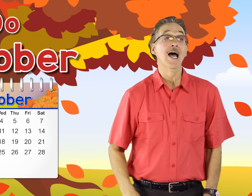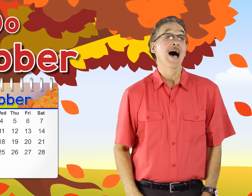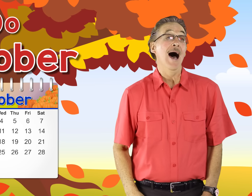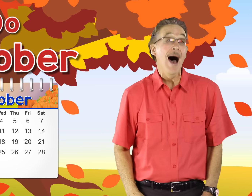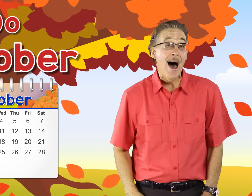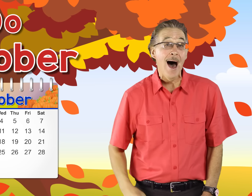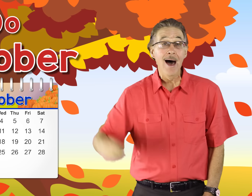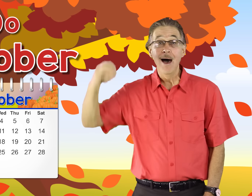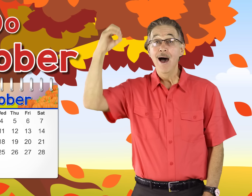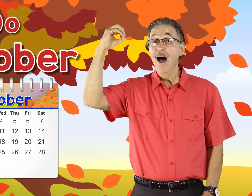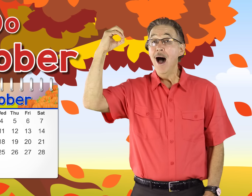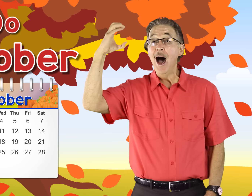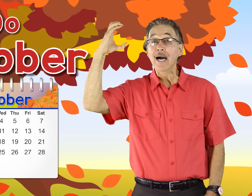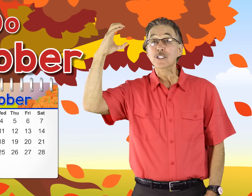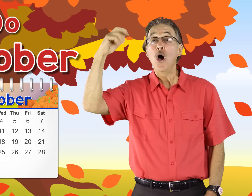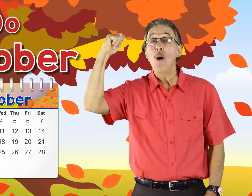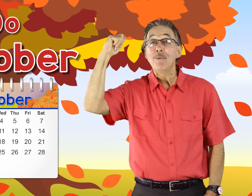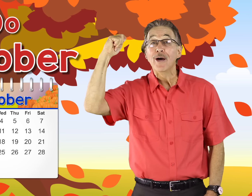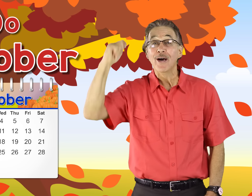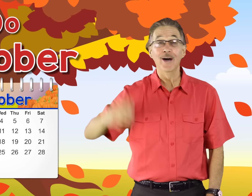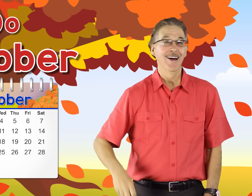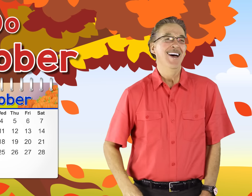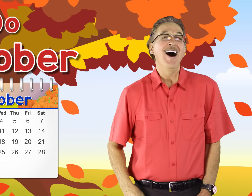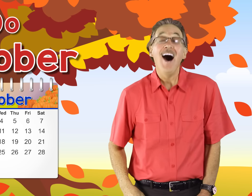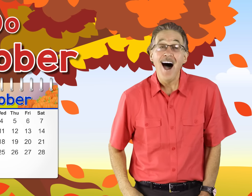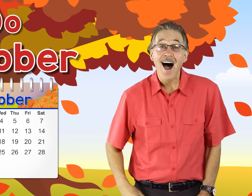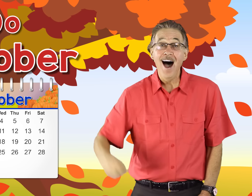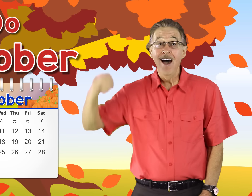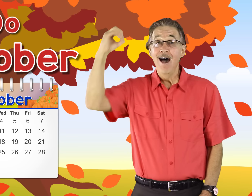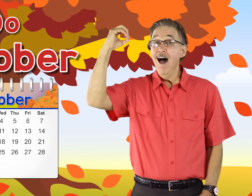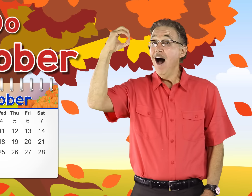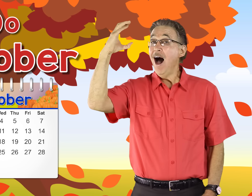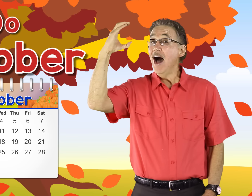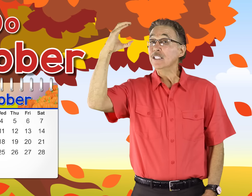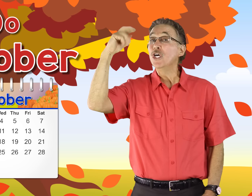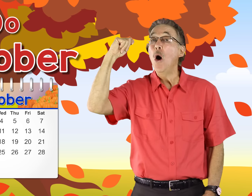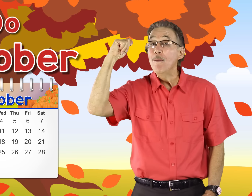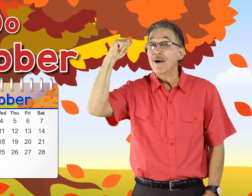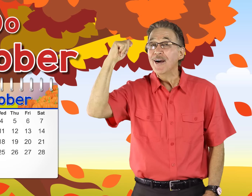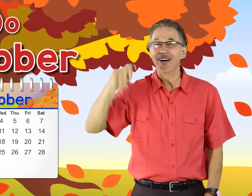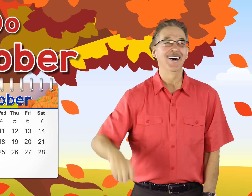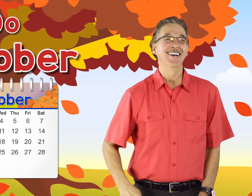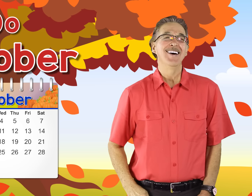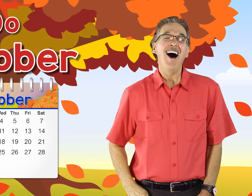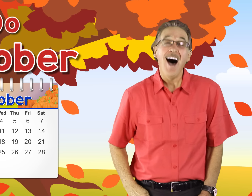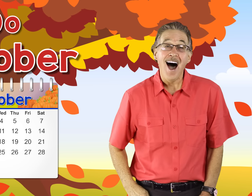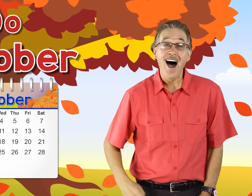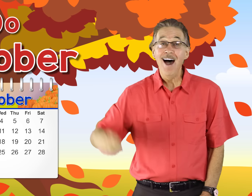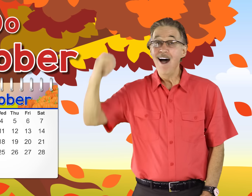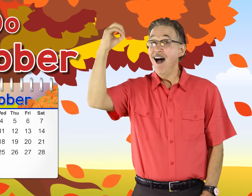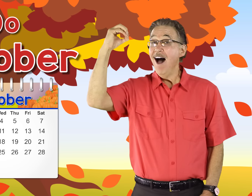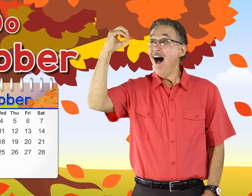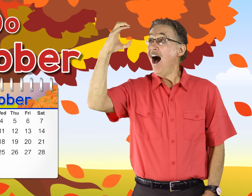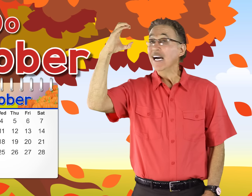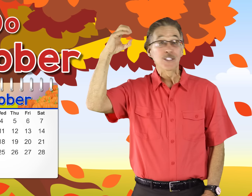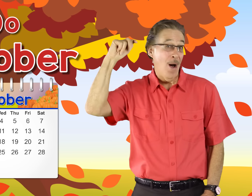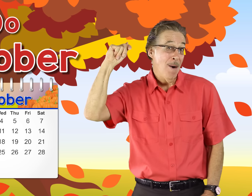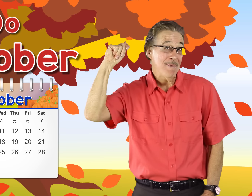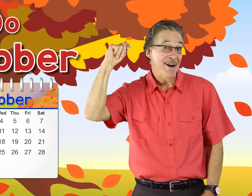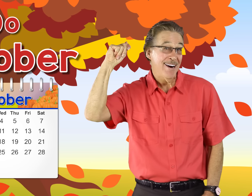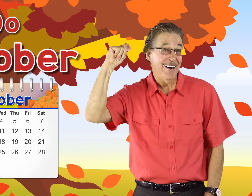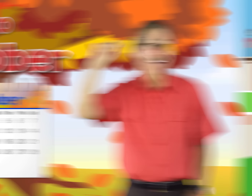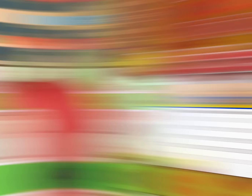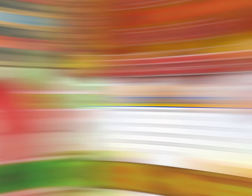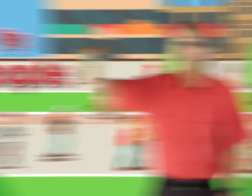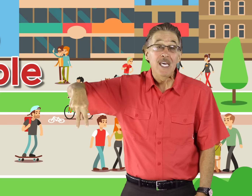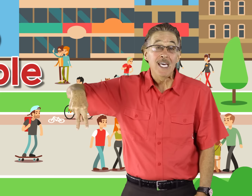/O/ October /O/ October /O/ October